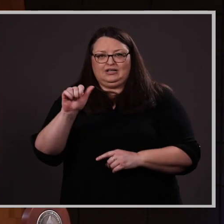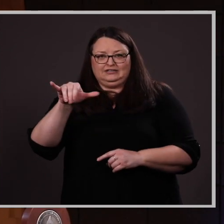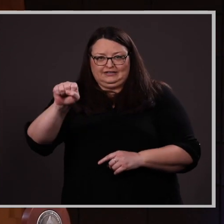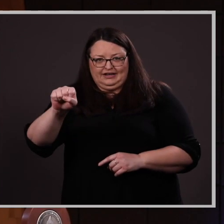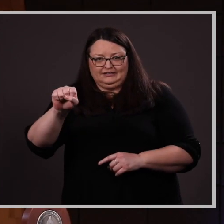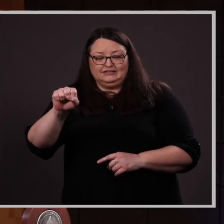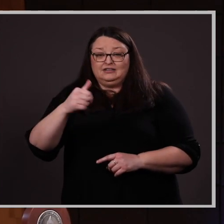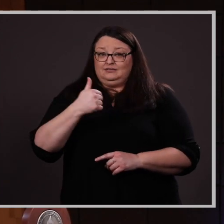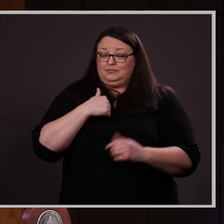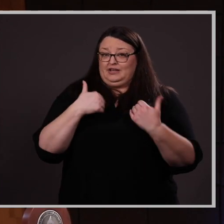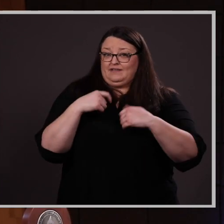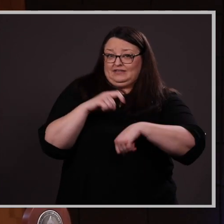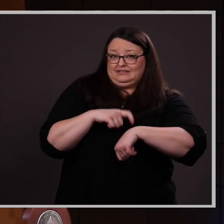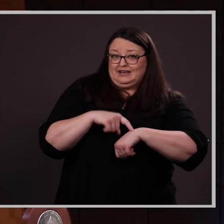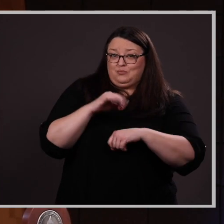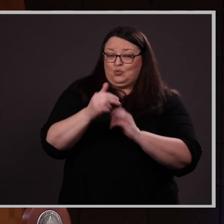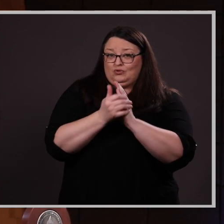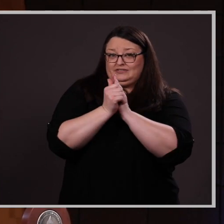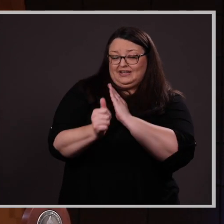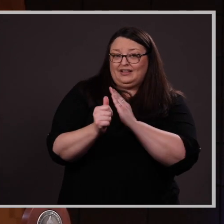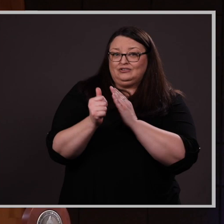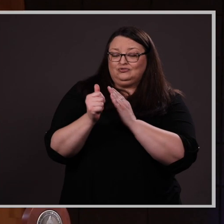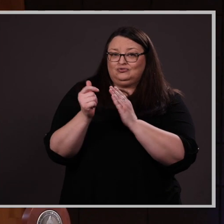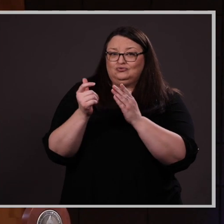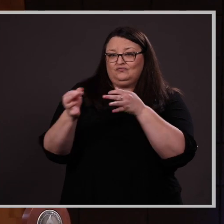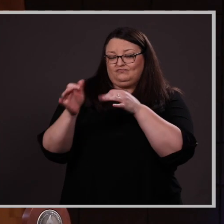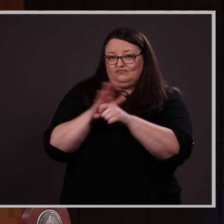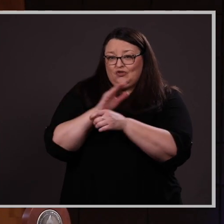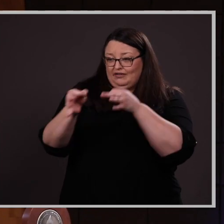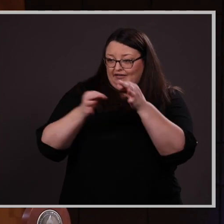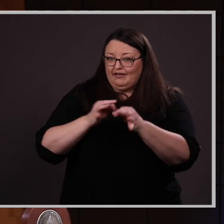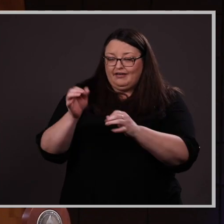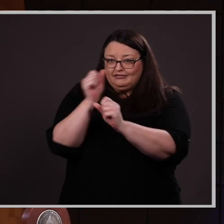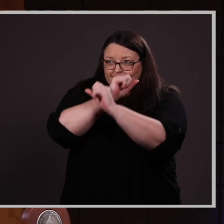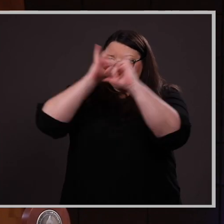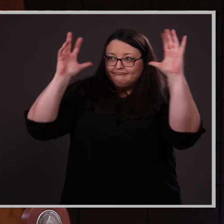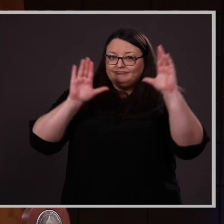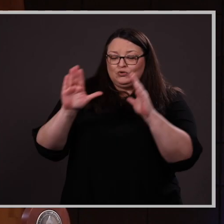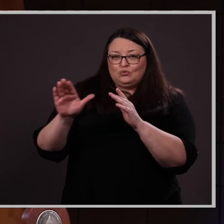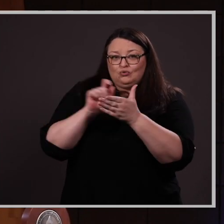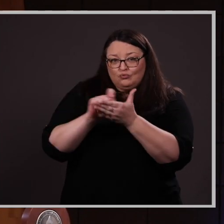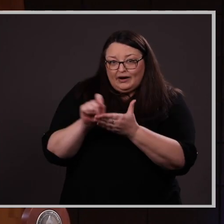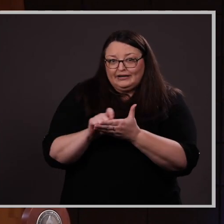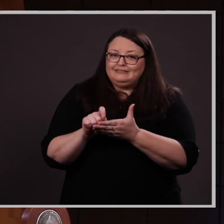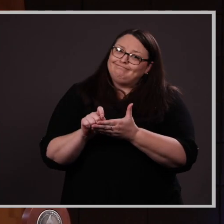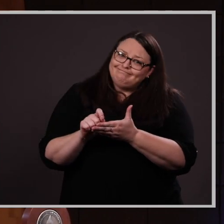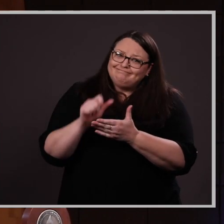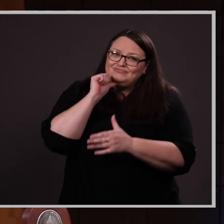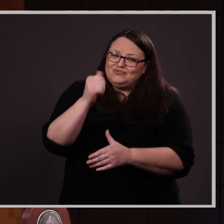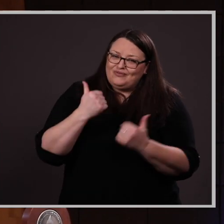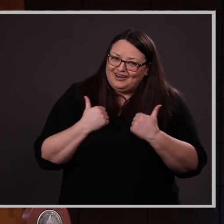either the time or talent to do justice to those excerpts in today’s ceremony. I encourage